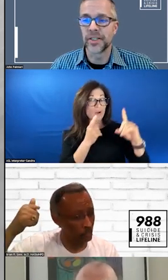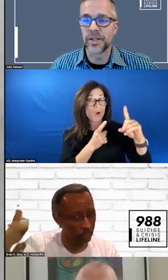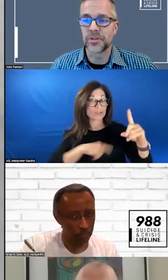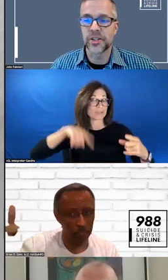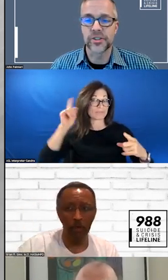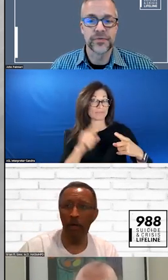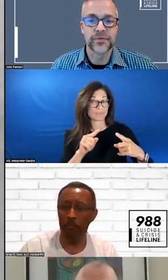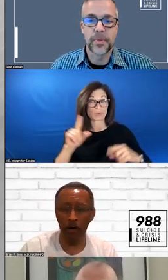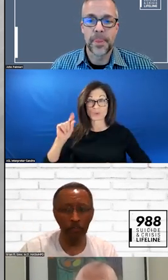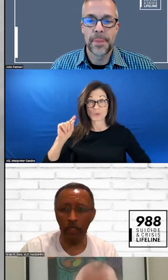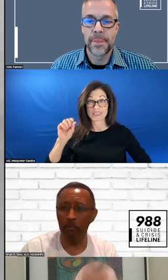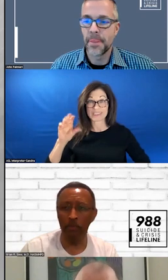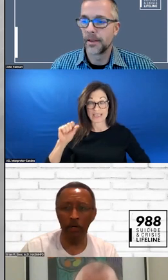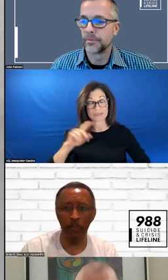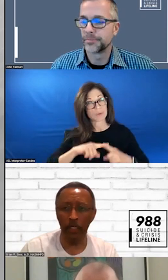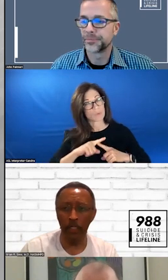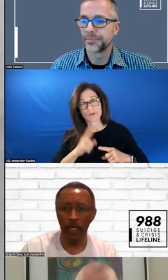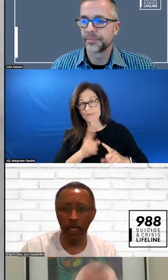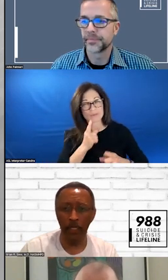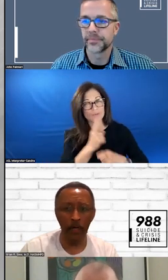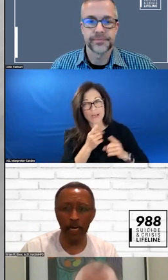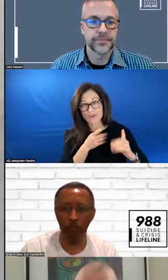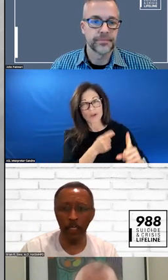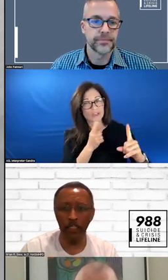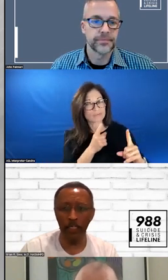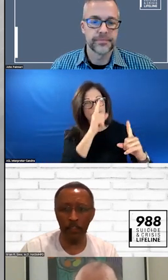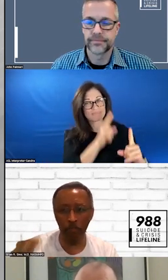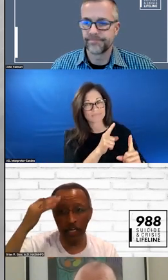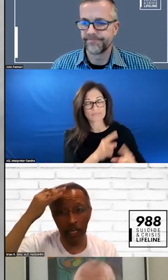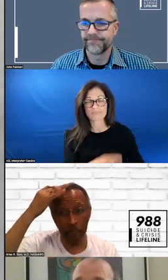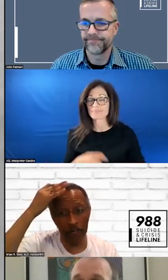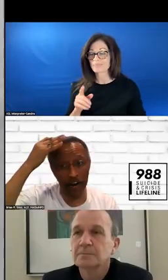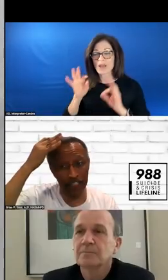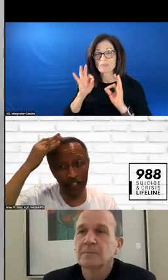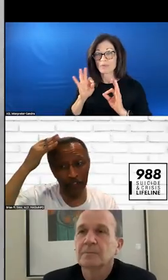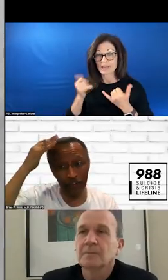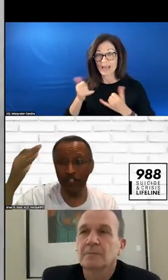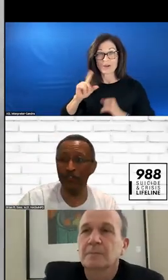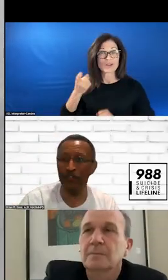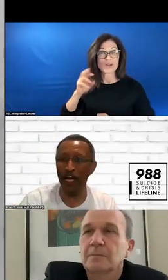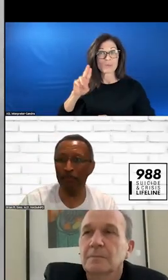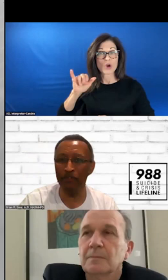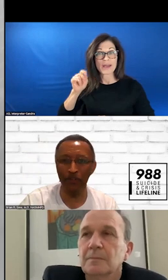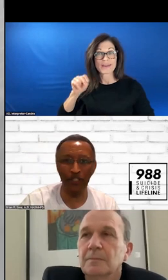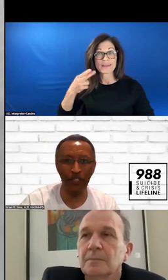MOVING IN THE RIGHT DIRECTION. >>: PERFECT. NOW I WANT TO BRING IN DOCTOR HEPBURN. >>: THANK YOU. THANK YOU FOR